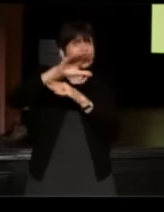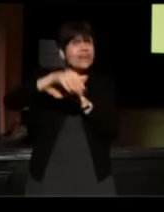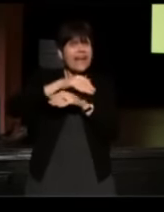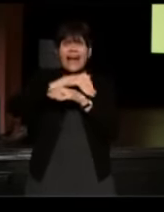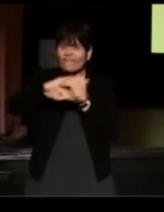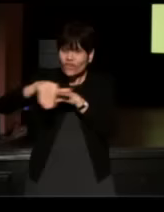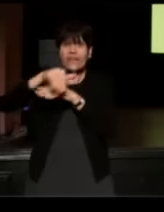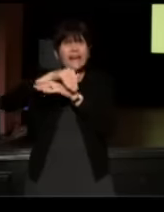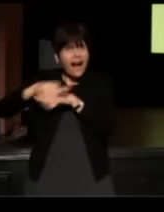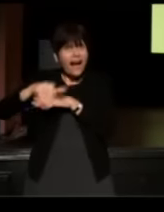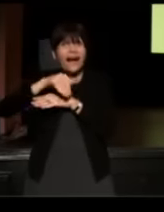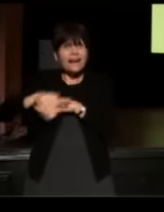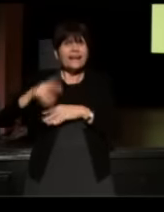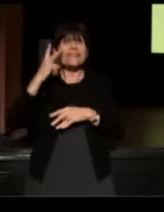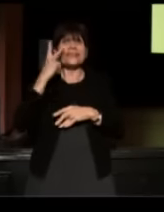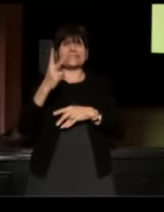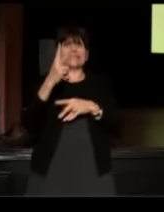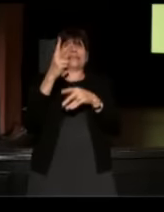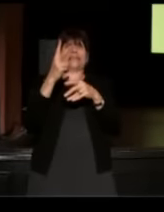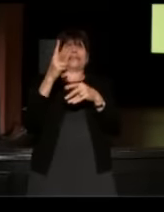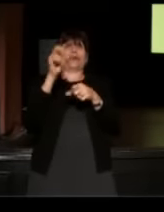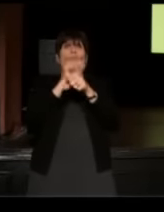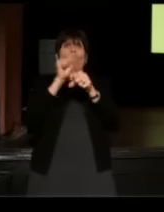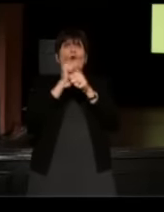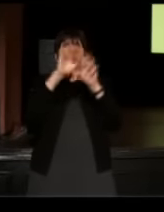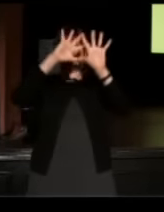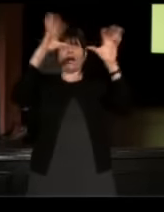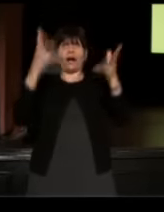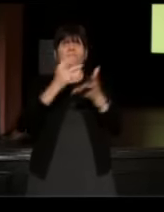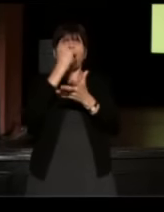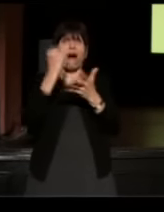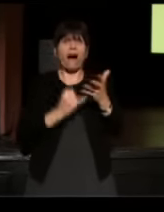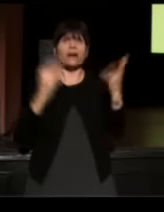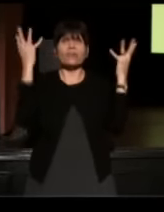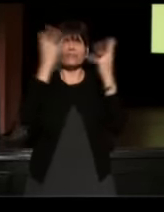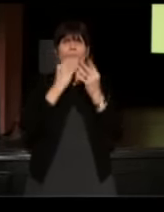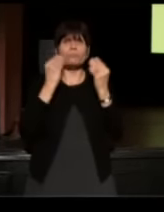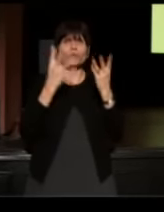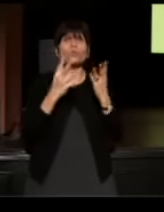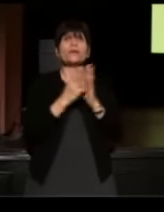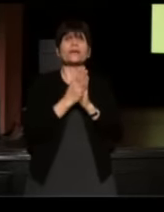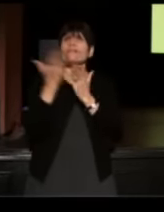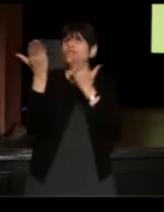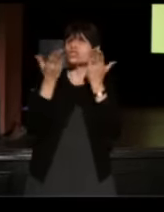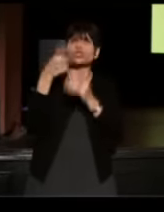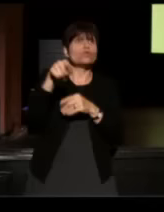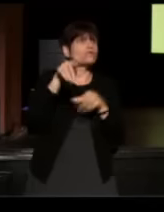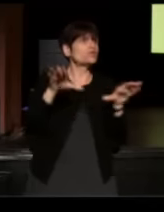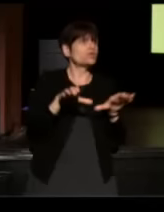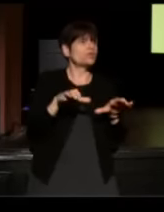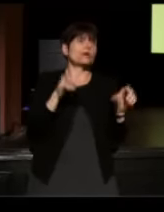and see a work of art, a work of beauty and the service you're doing is so unbelievably important